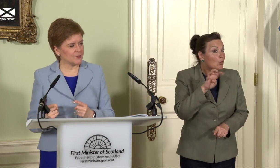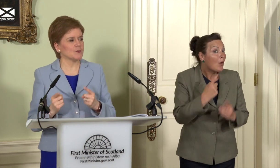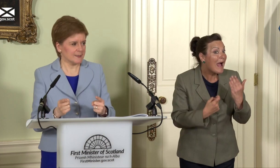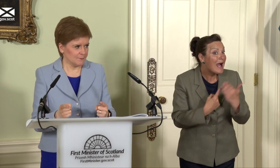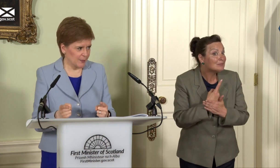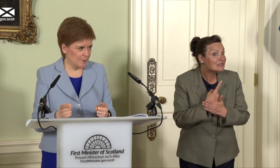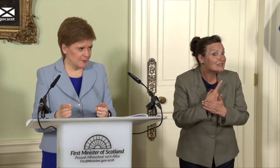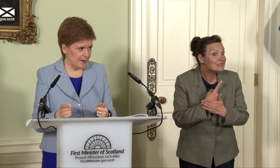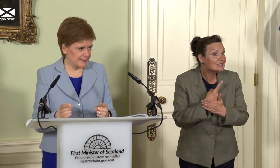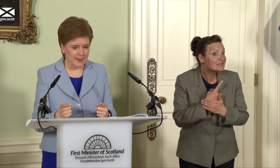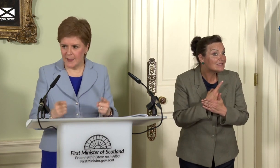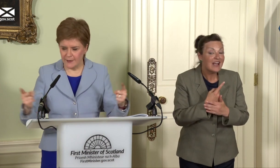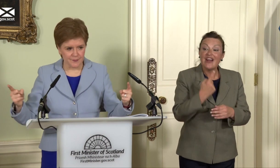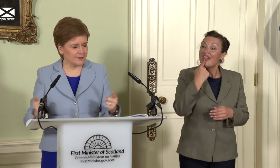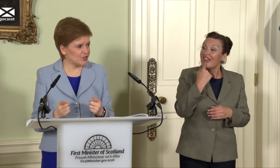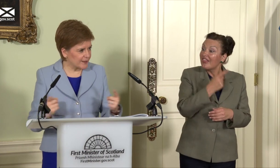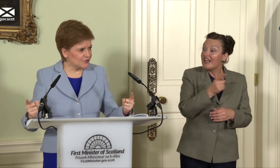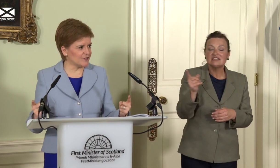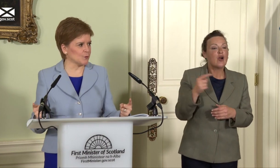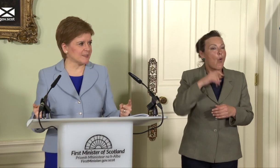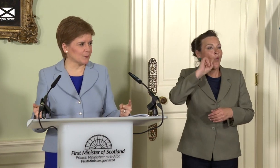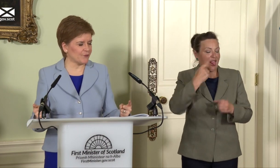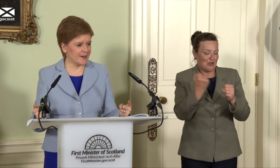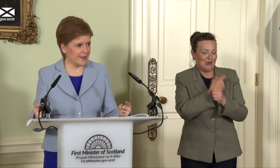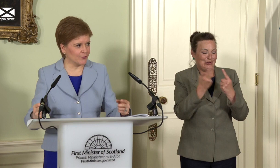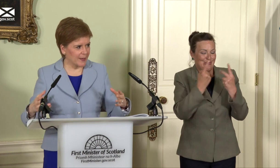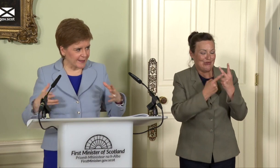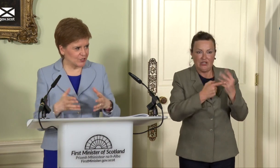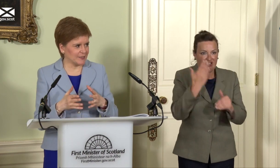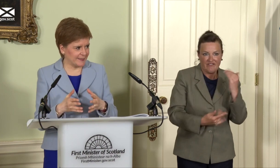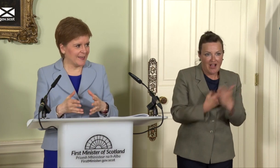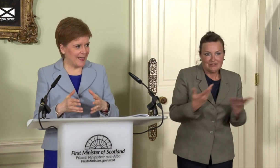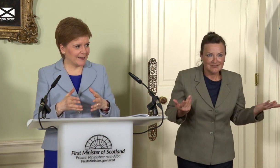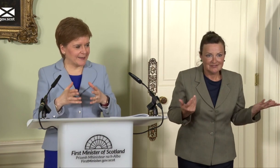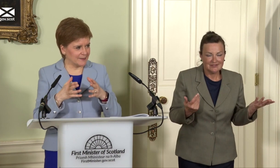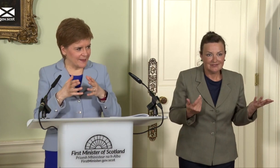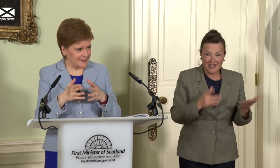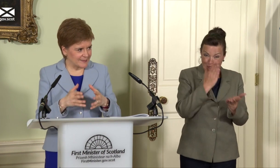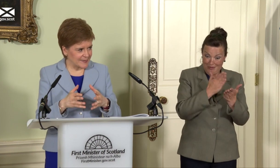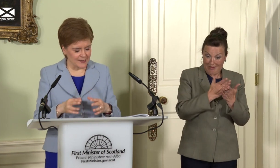because we didn’t become independent. And many of the challenges we are dealing with right now actually can take